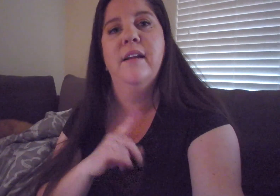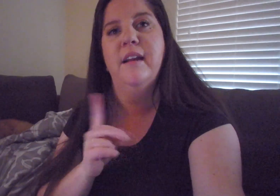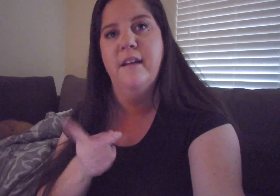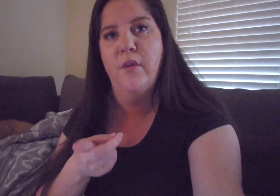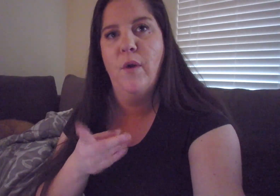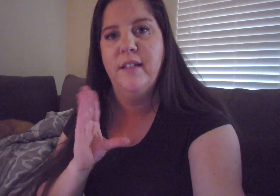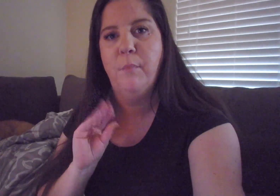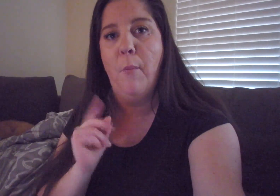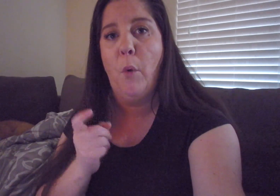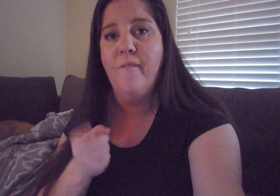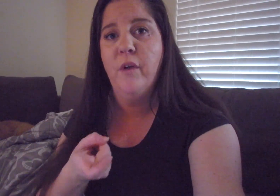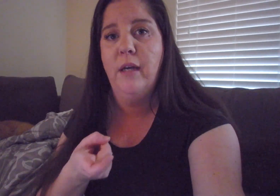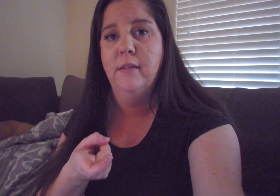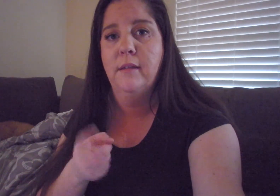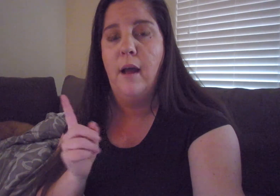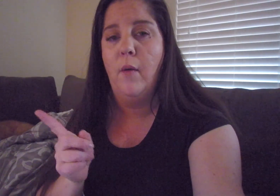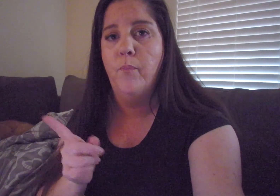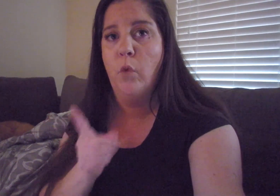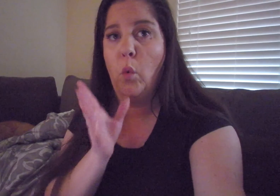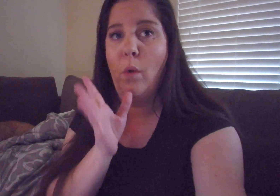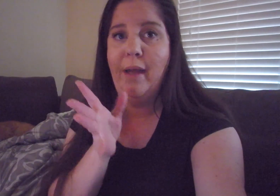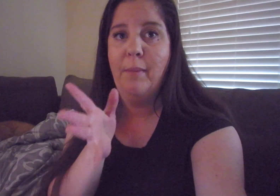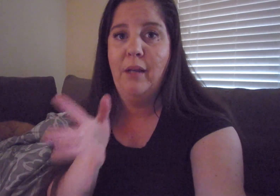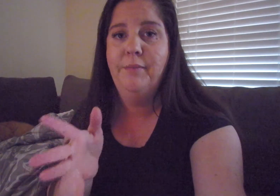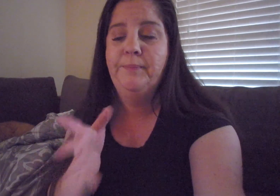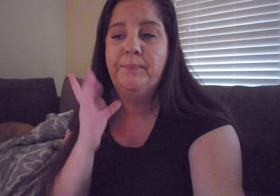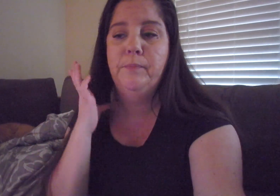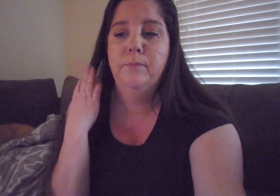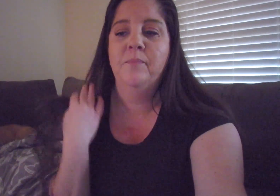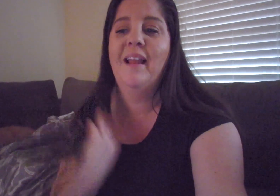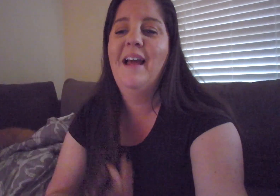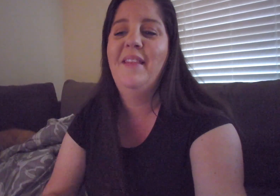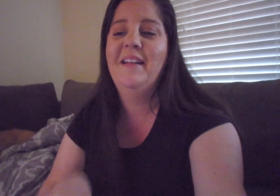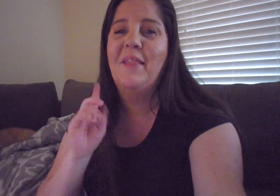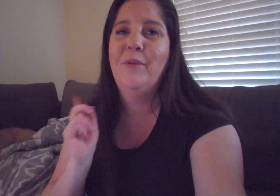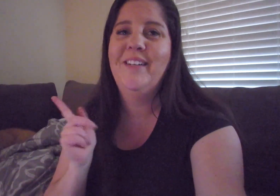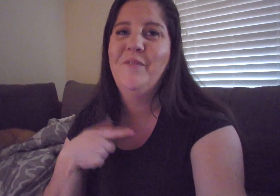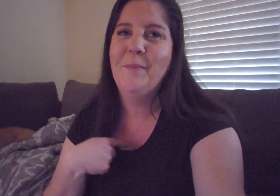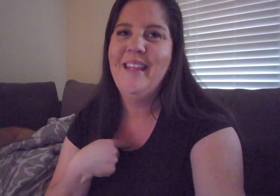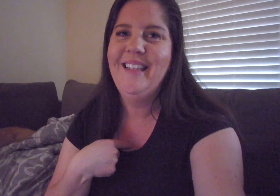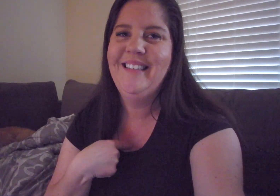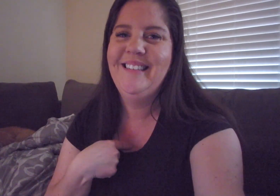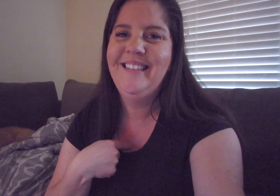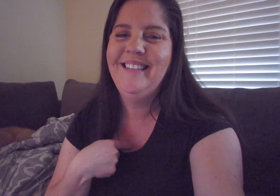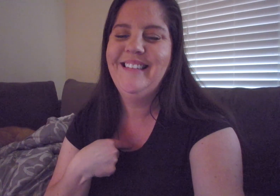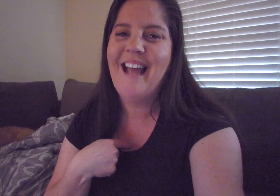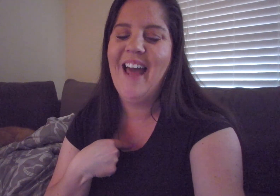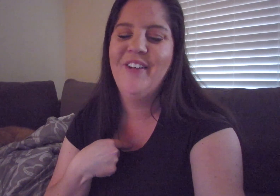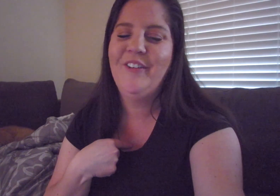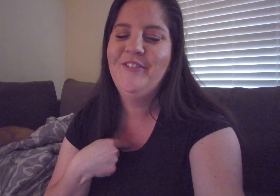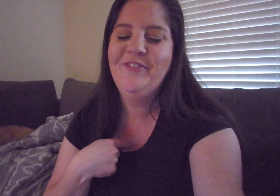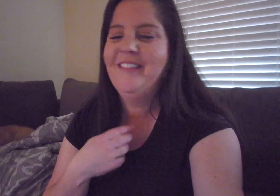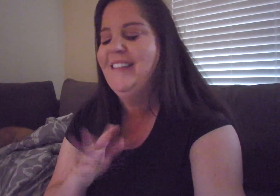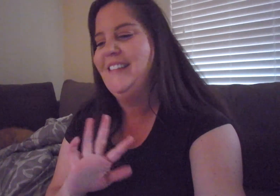Anyways and another one is my boyfriend grandma And then the other one is for me, I know